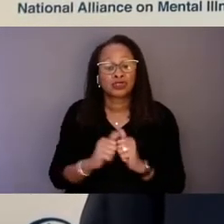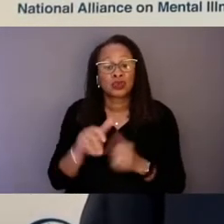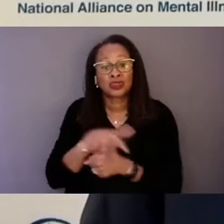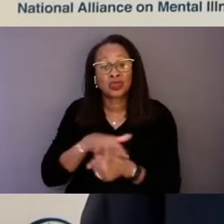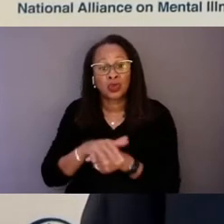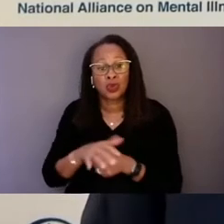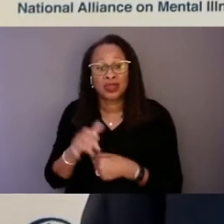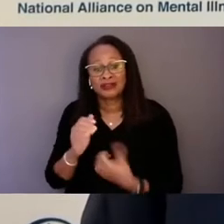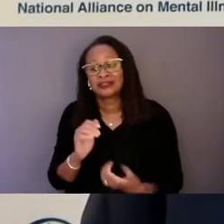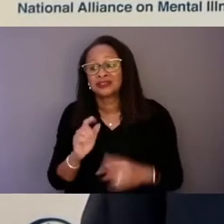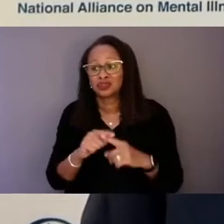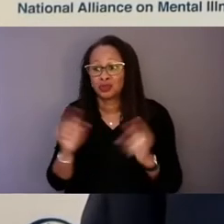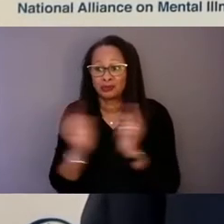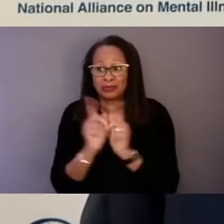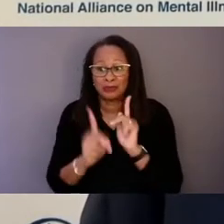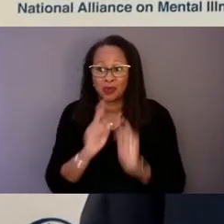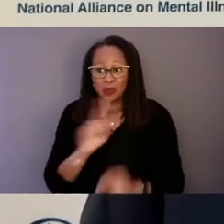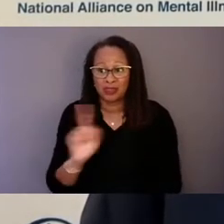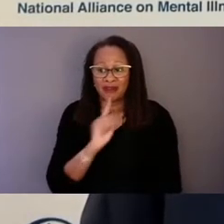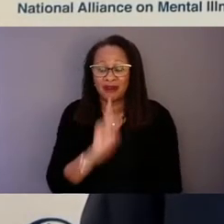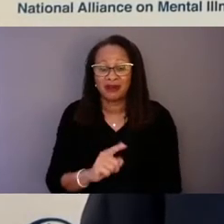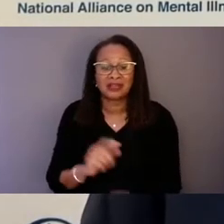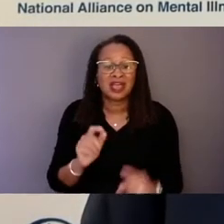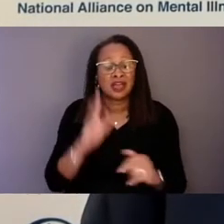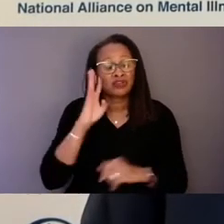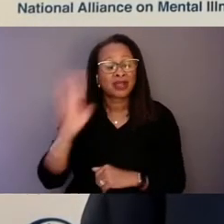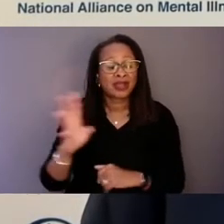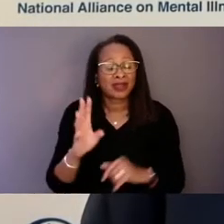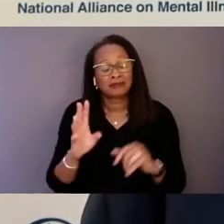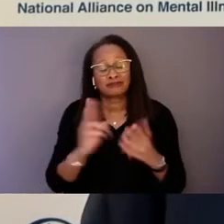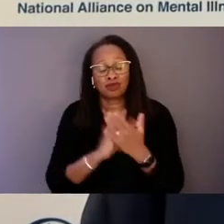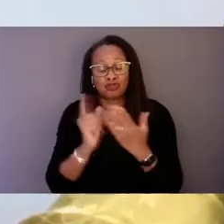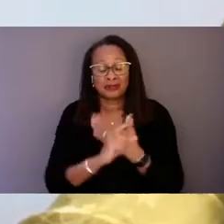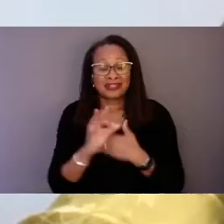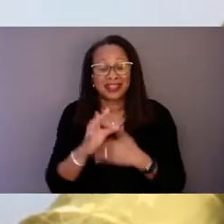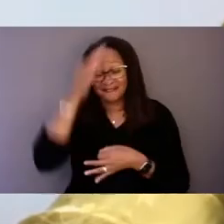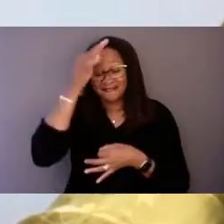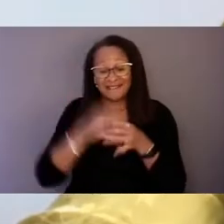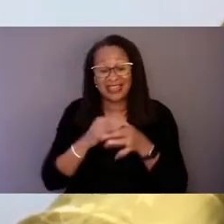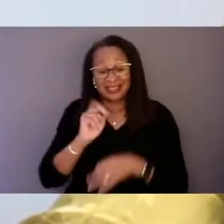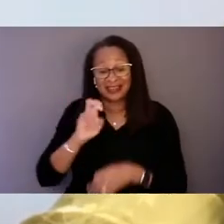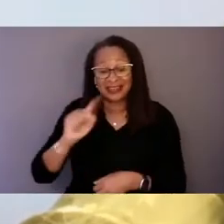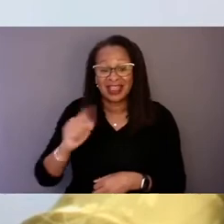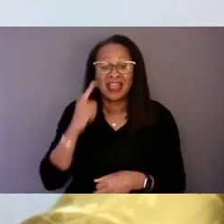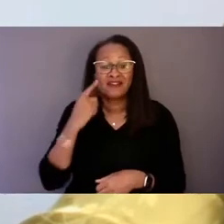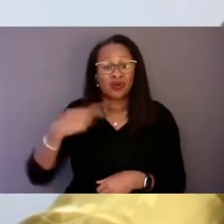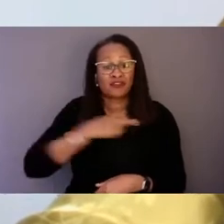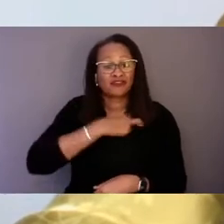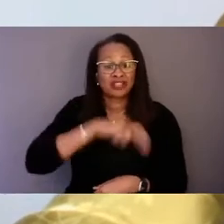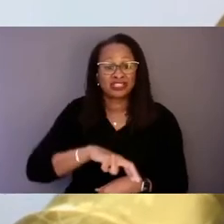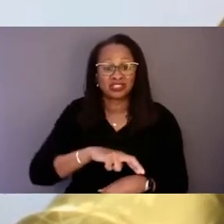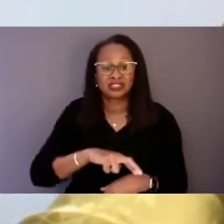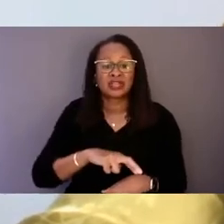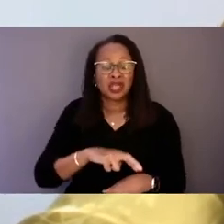creating programs like FaithNet for religious leaders who often act as untraditional first responders in communities of color,